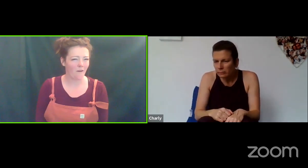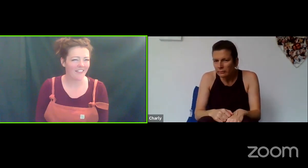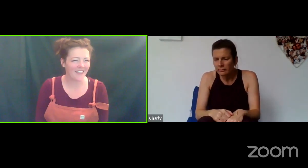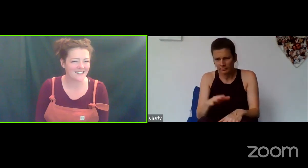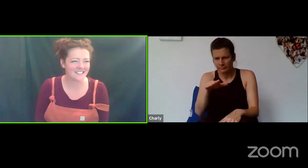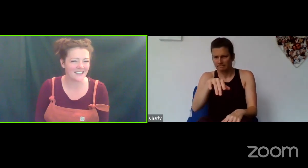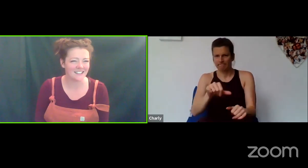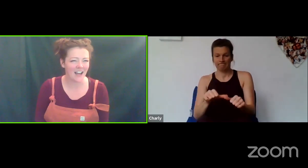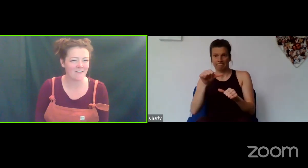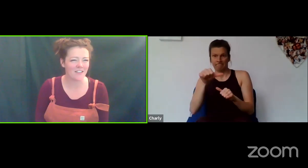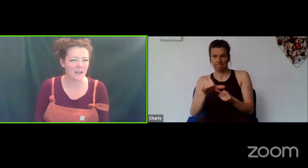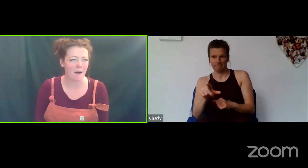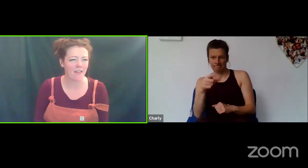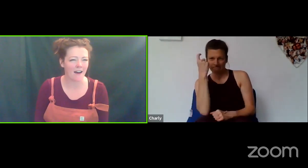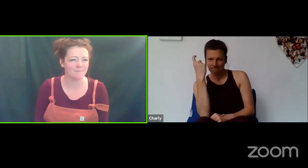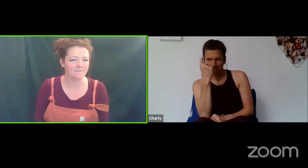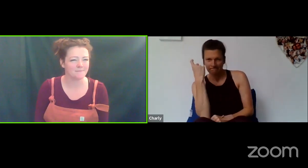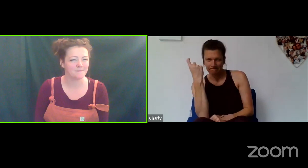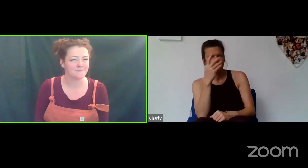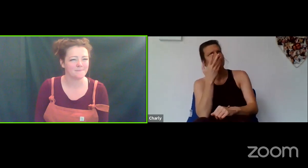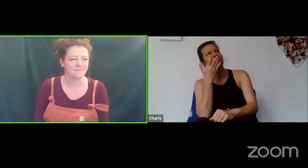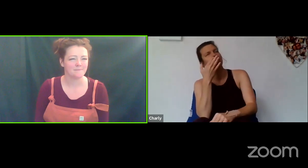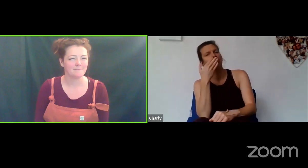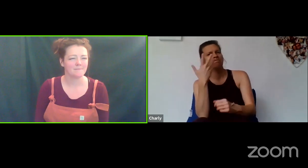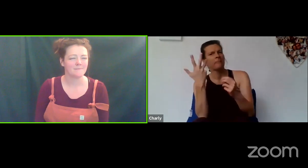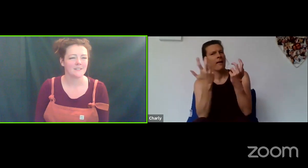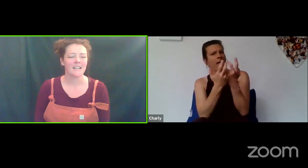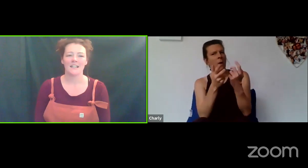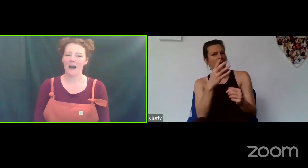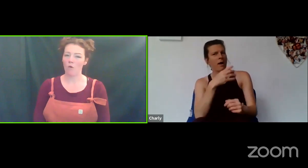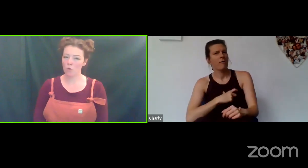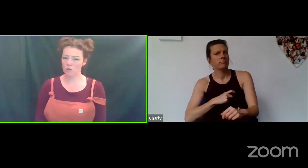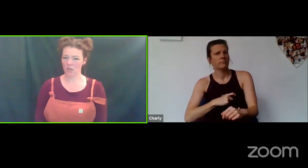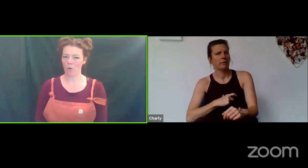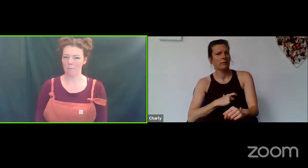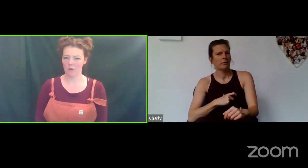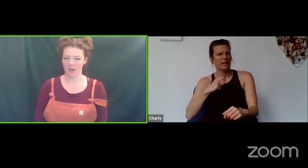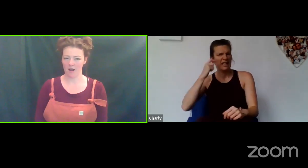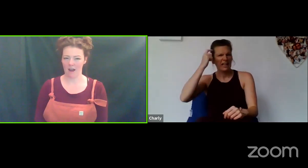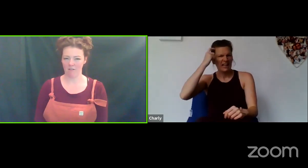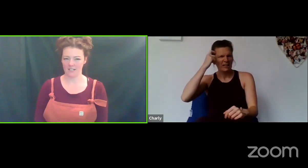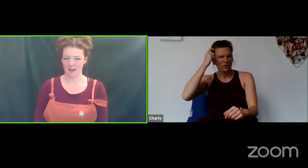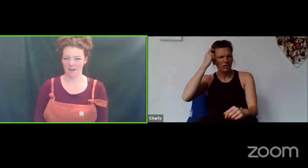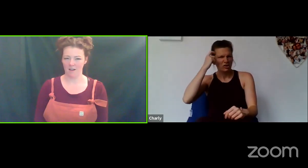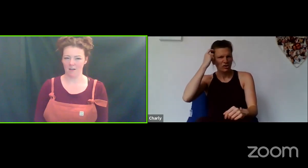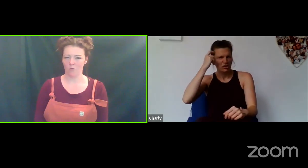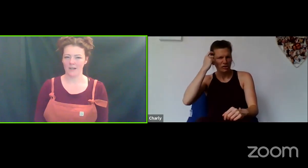That's it, have a think about that. Now also, when building our character, we